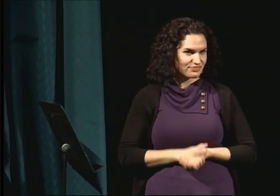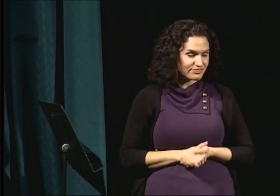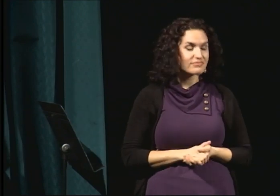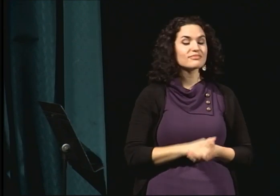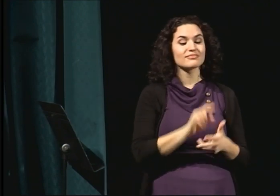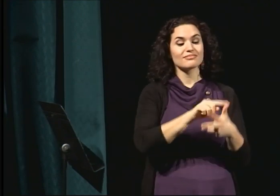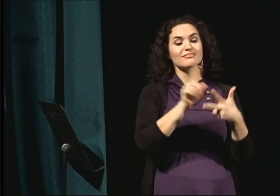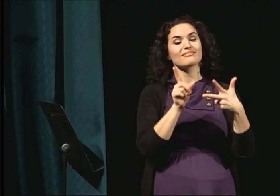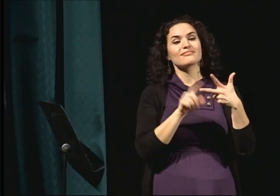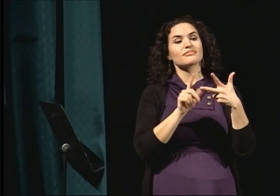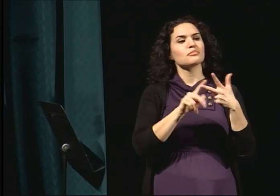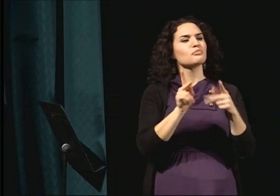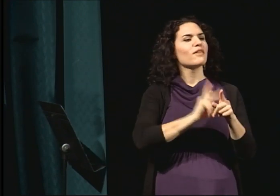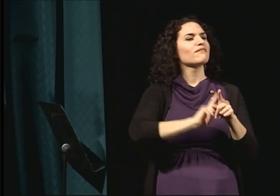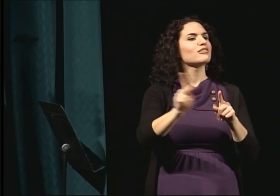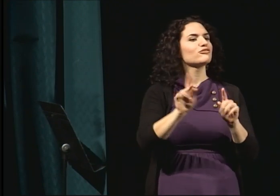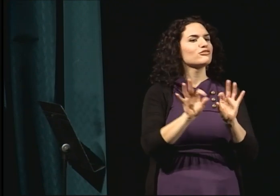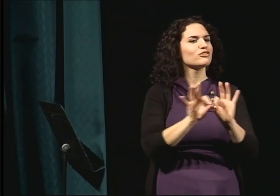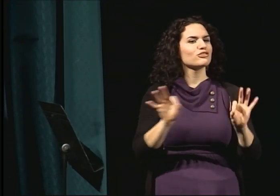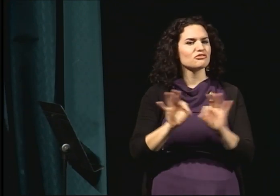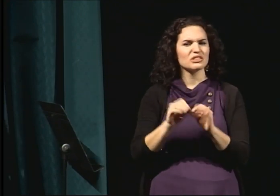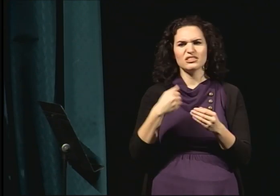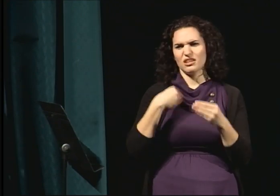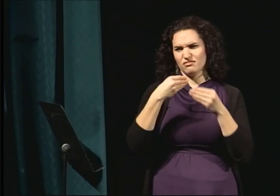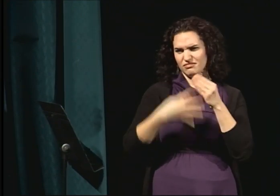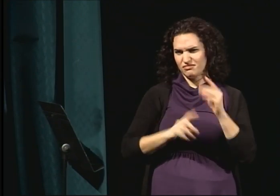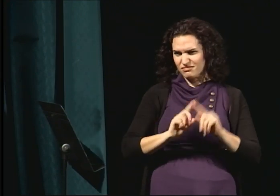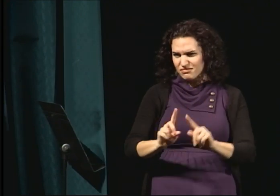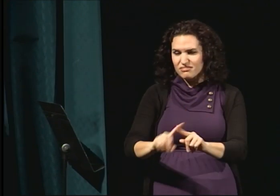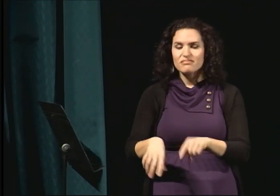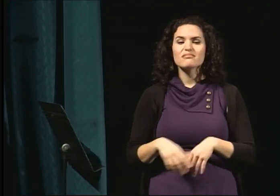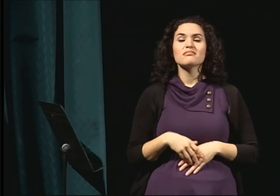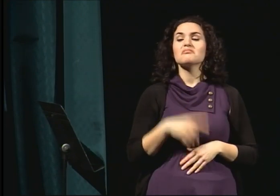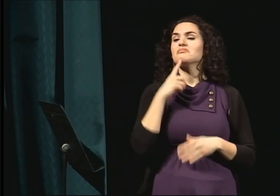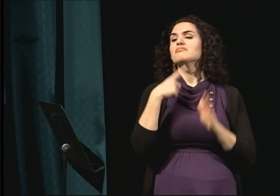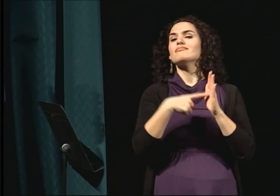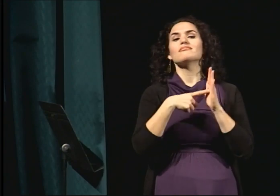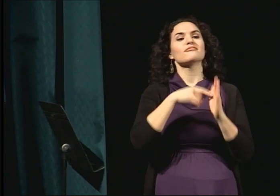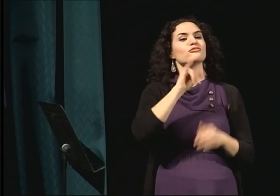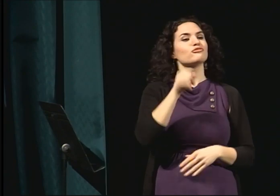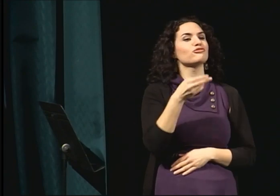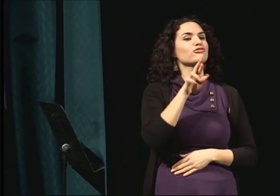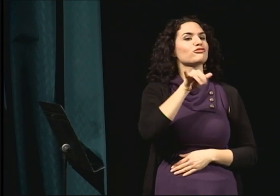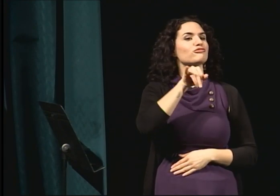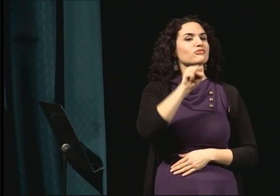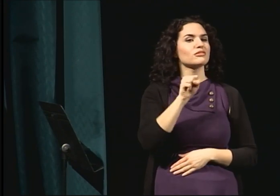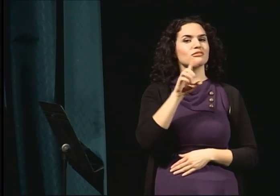There are also other degrees that are conferred. Juris doctor, JD, which is someone